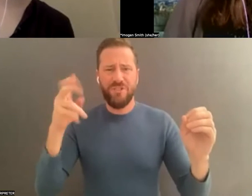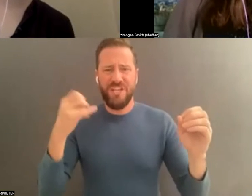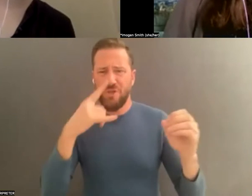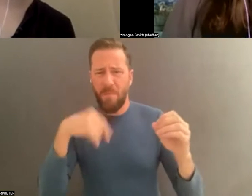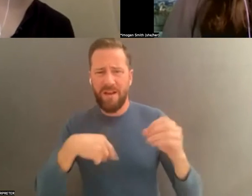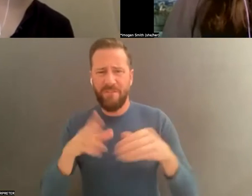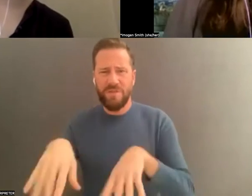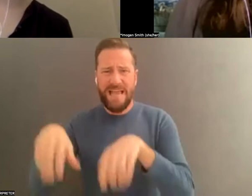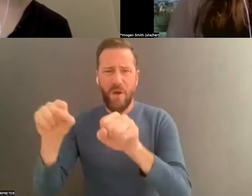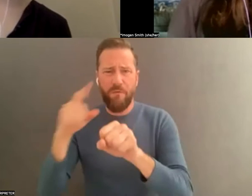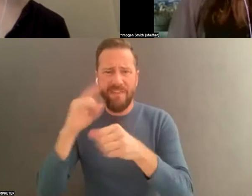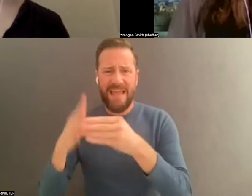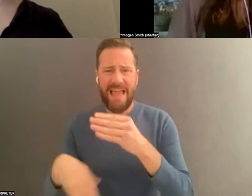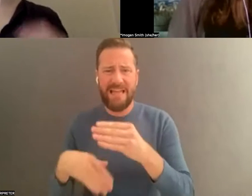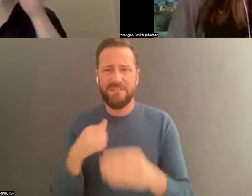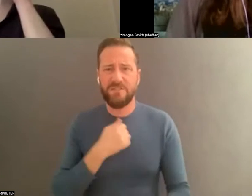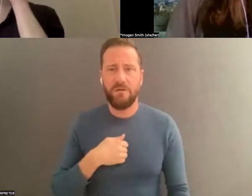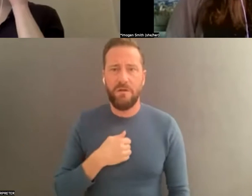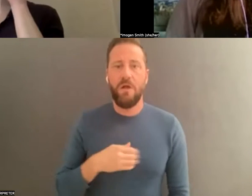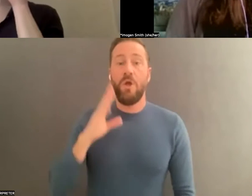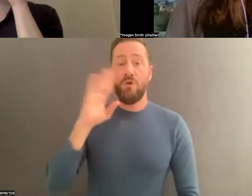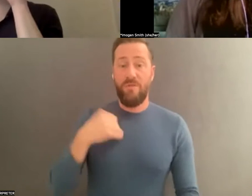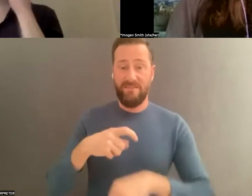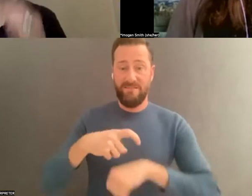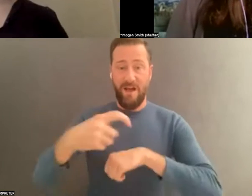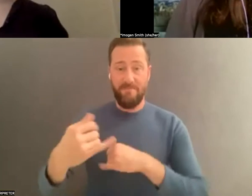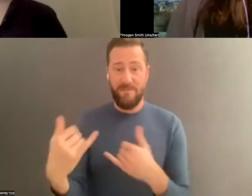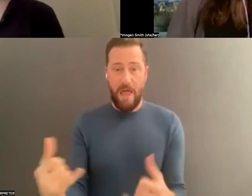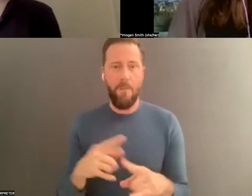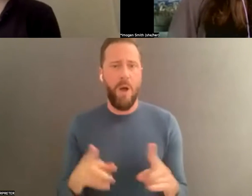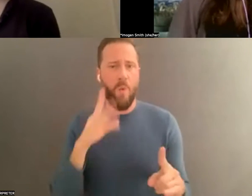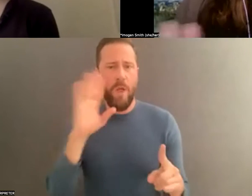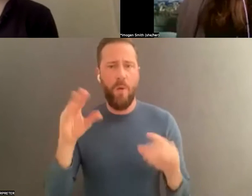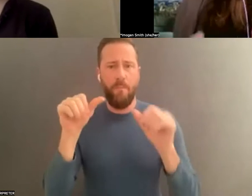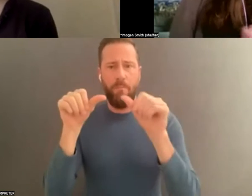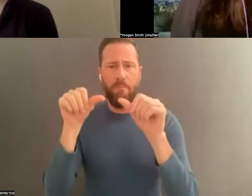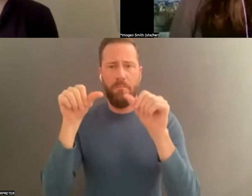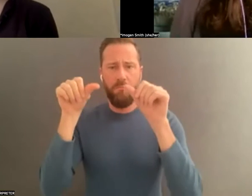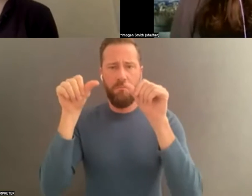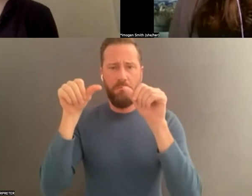? >> Imogen Smith: Sure. I know we are at time. We're just going to put our emails and the link to information about